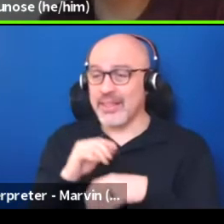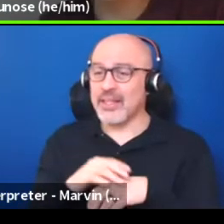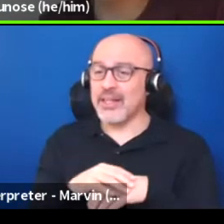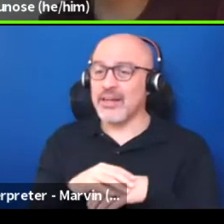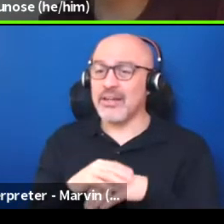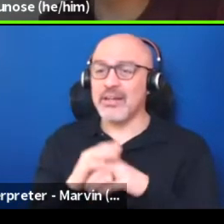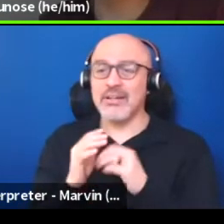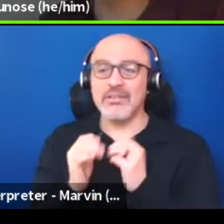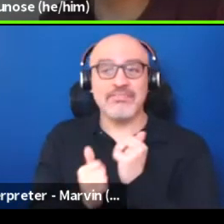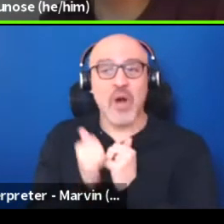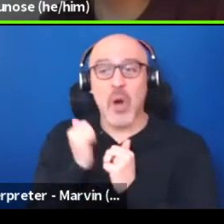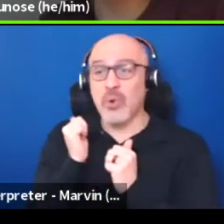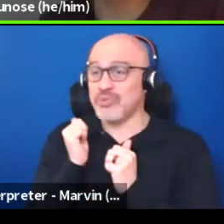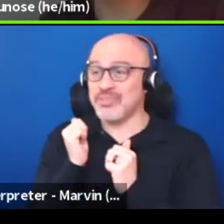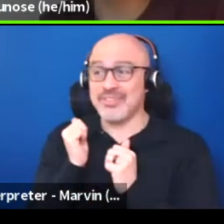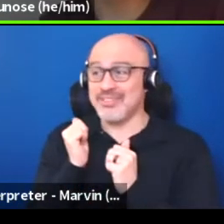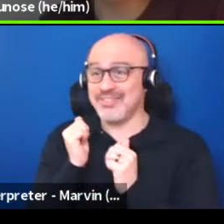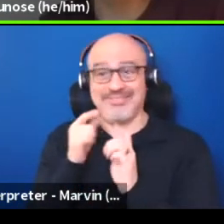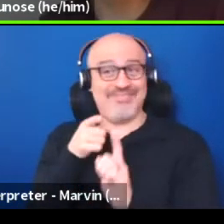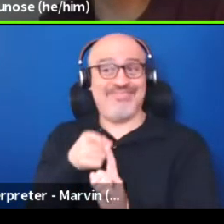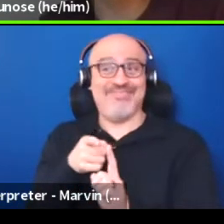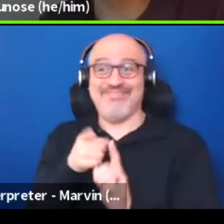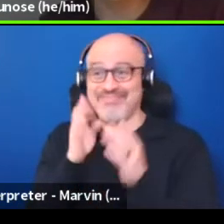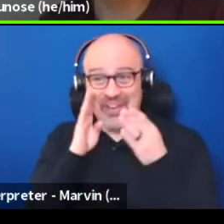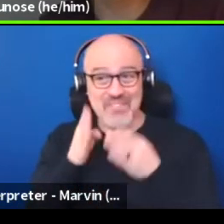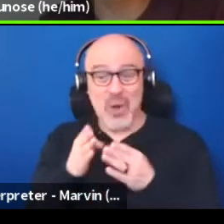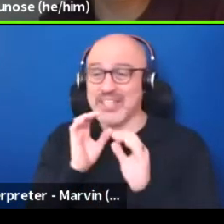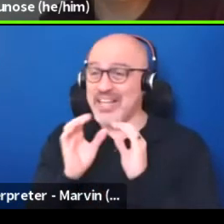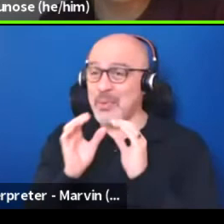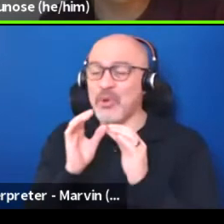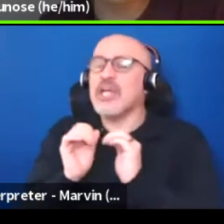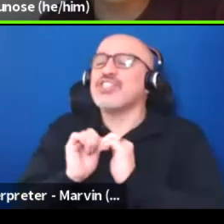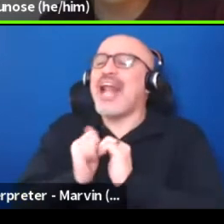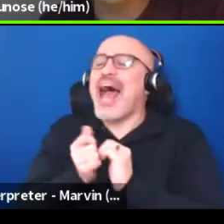a lot of it is so much about communication. It's how do you communicate the ideas